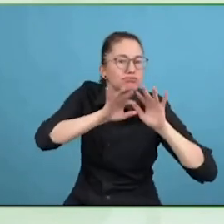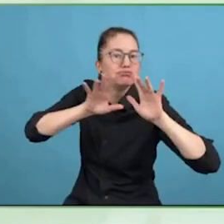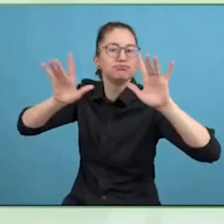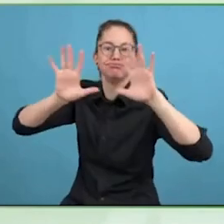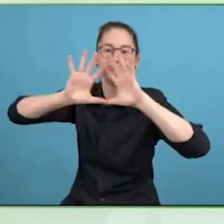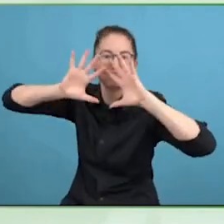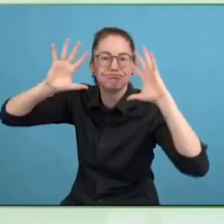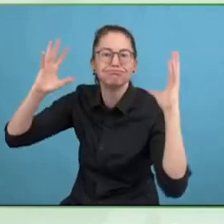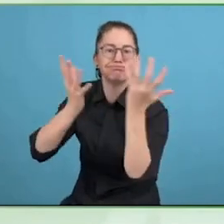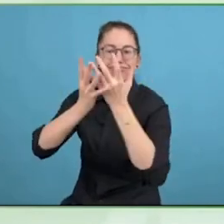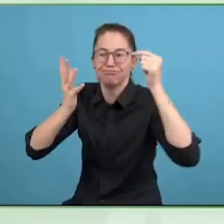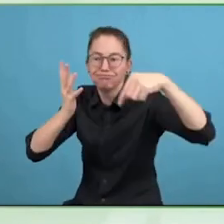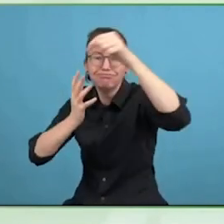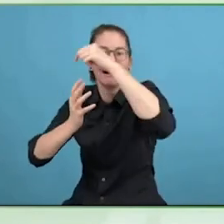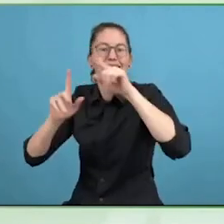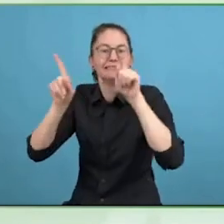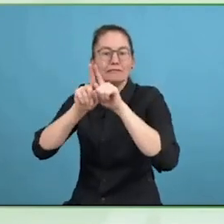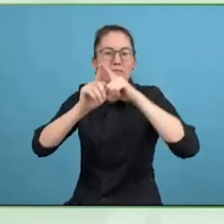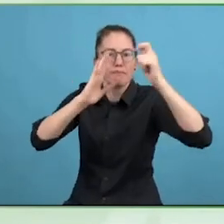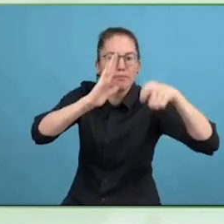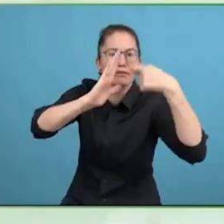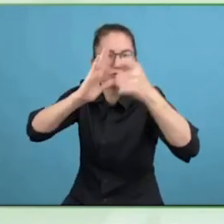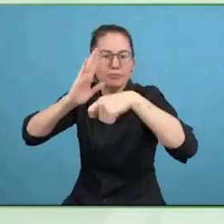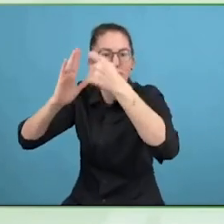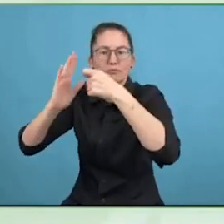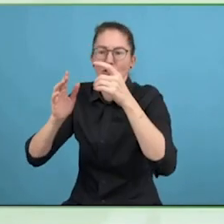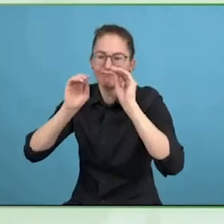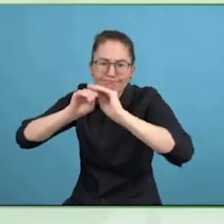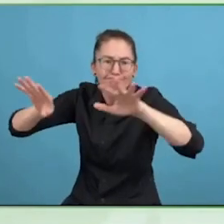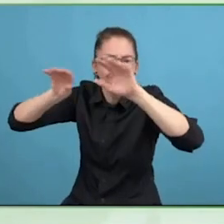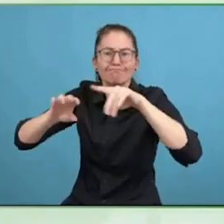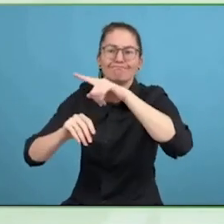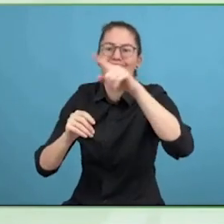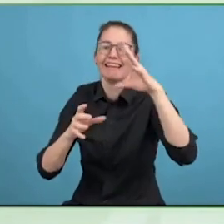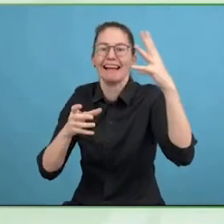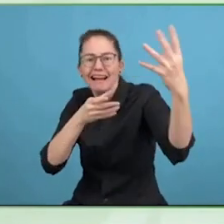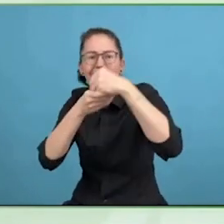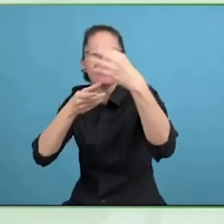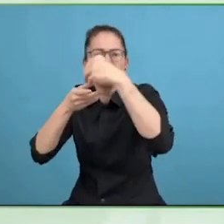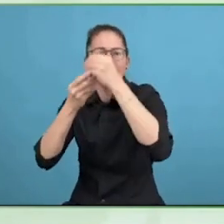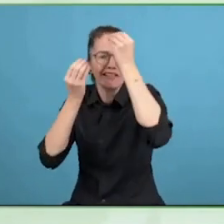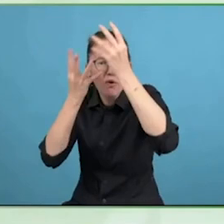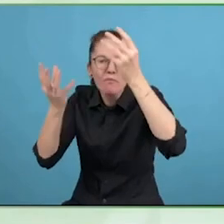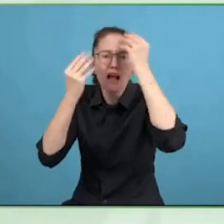build for instance in Canada to come up with French and also trying